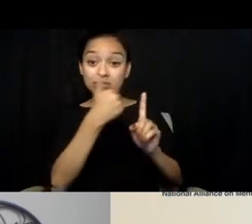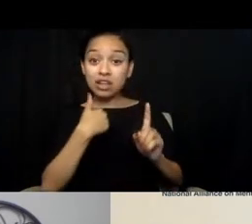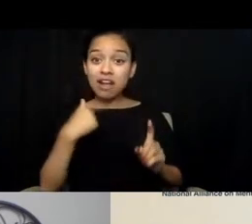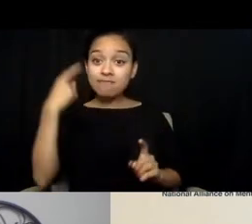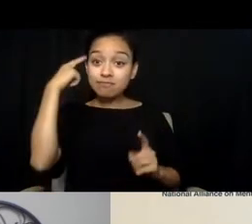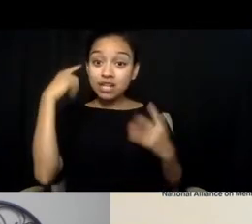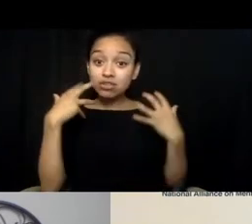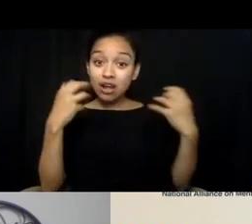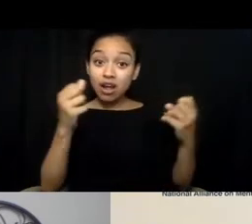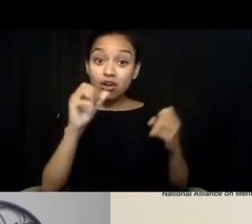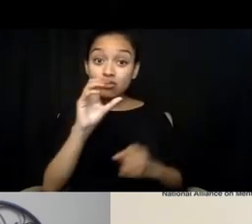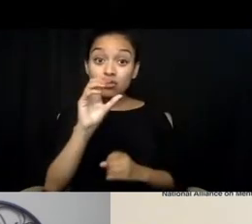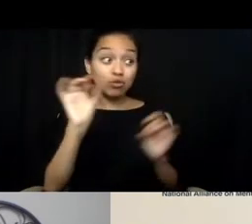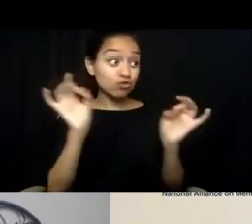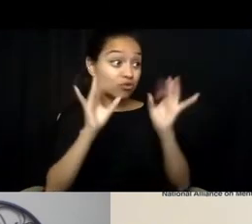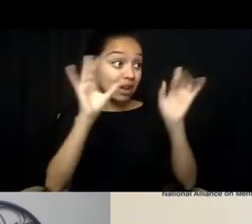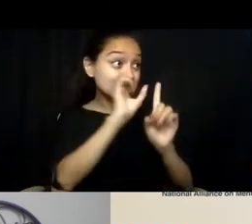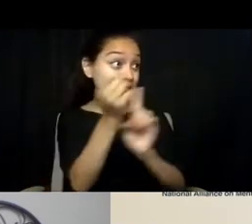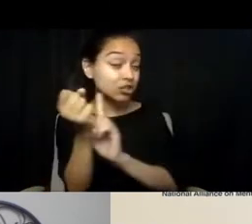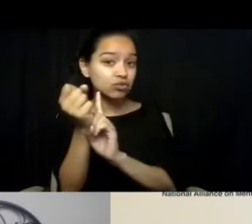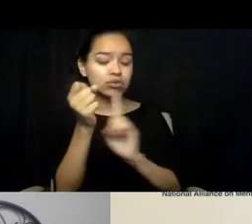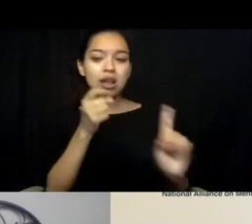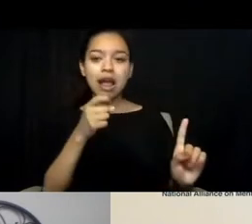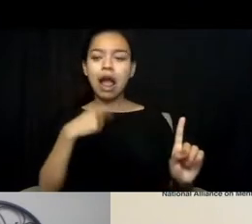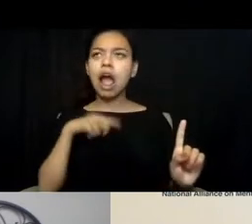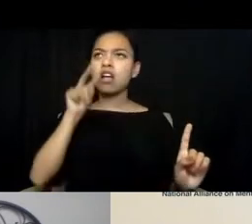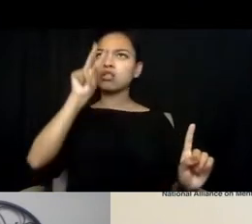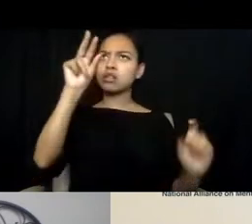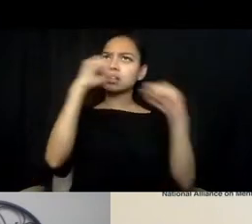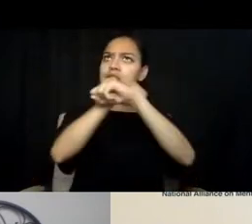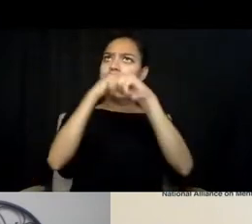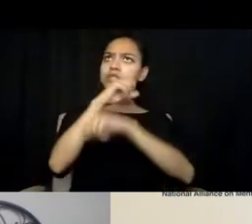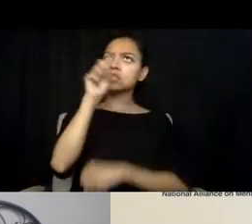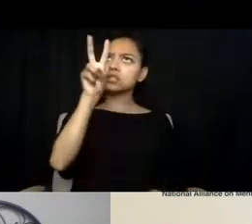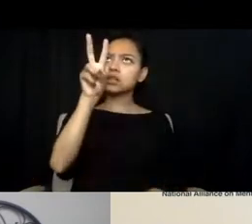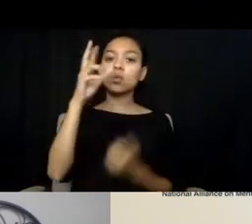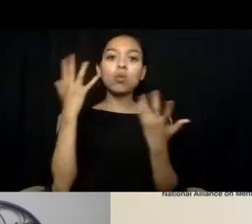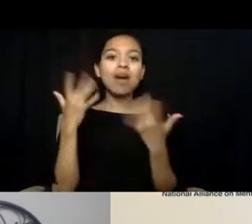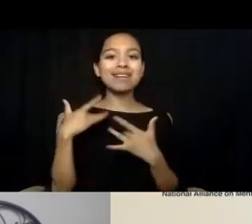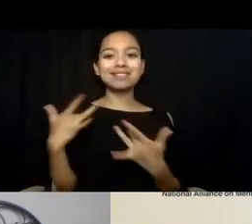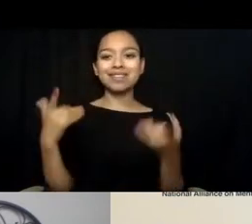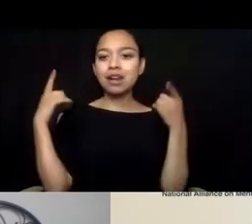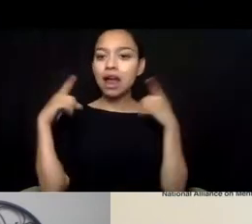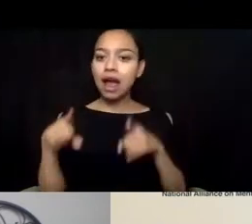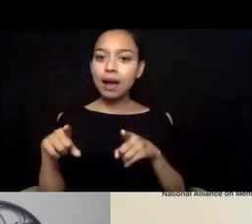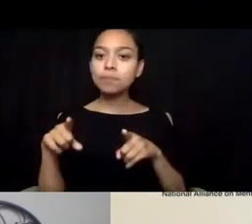for other families that look like mine that have made that call, and the outcome has been tragic